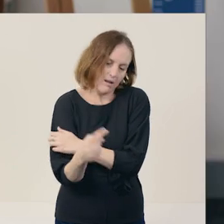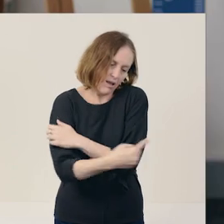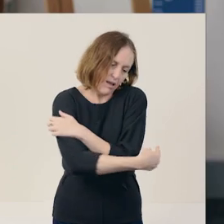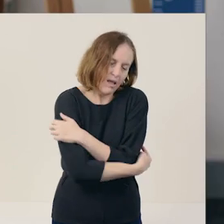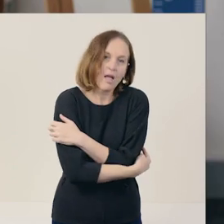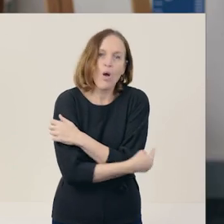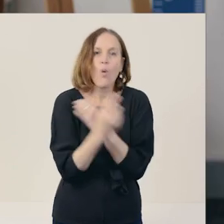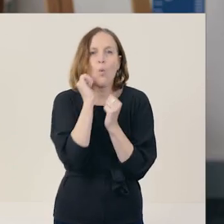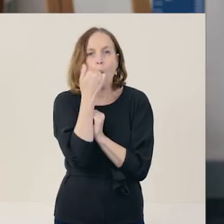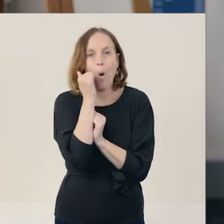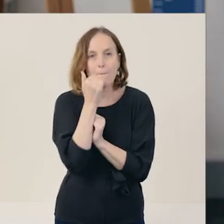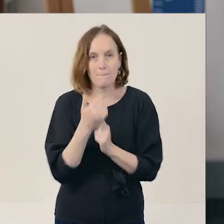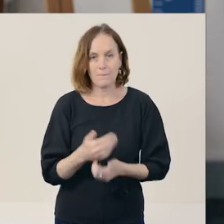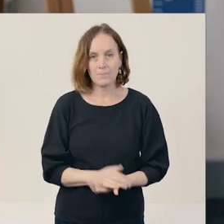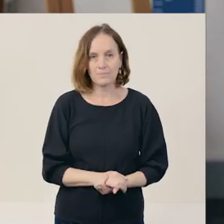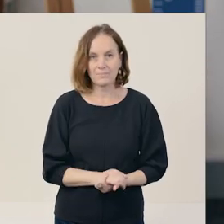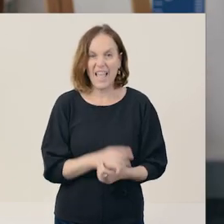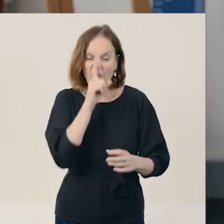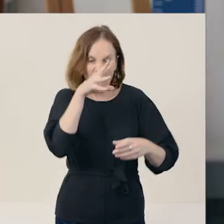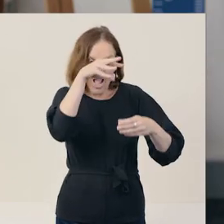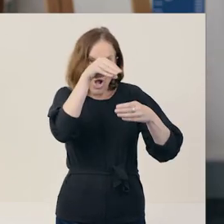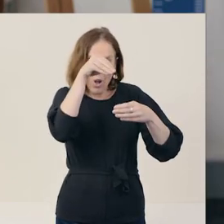Do you think, if we include this in our writing,